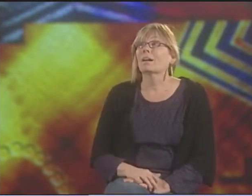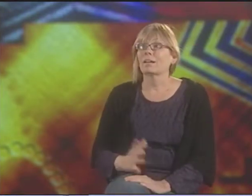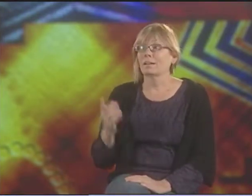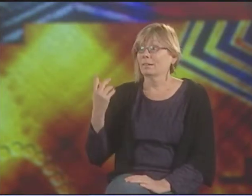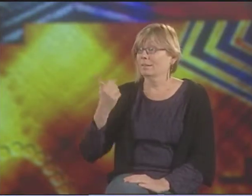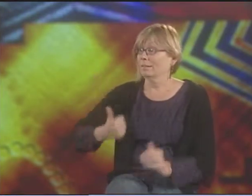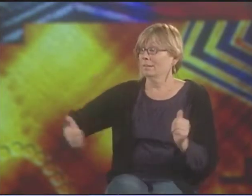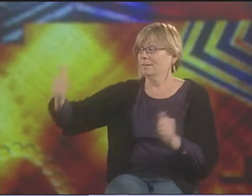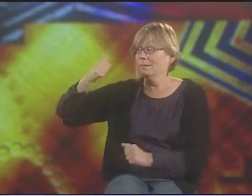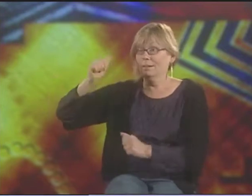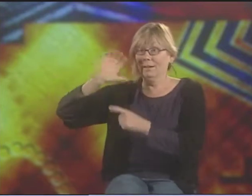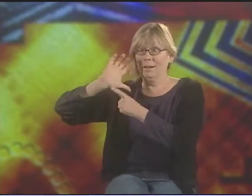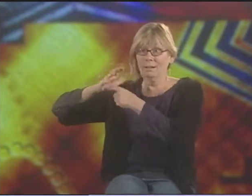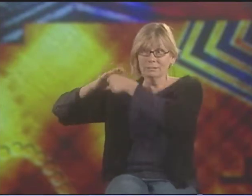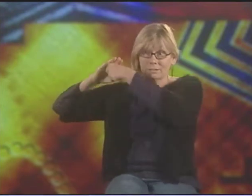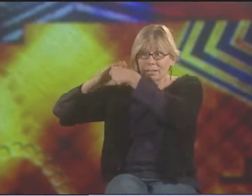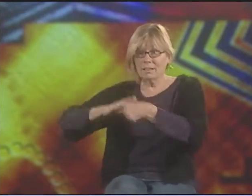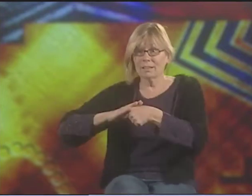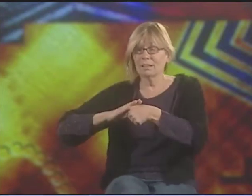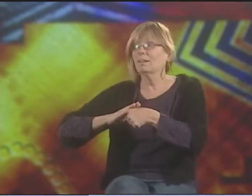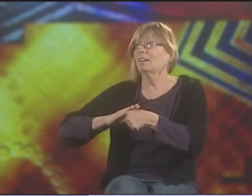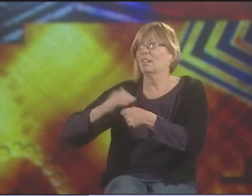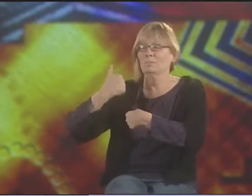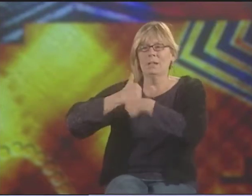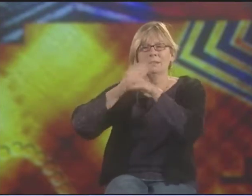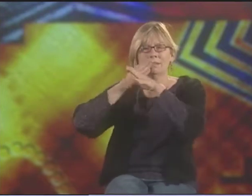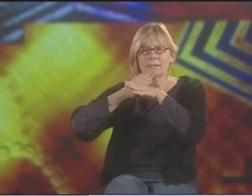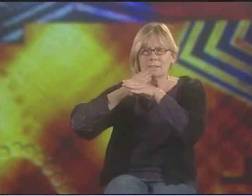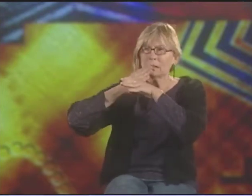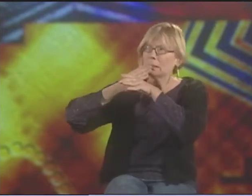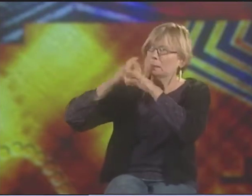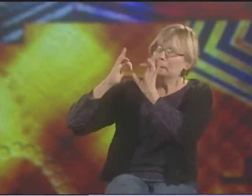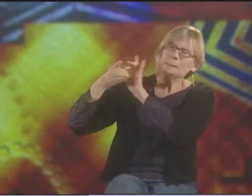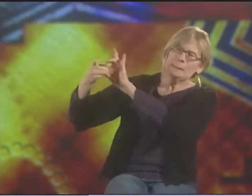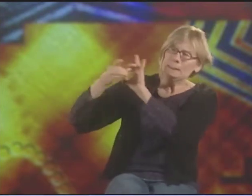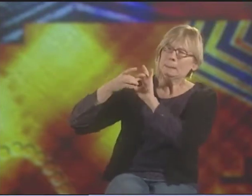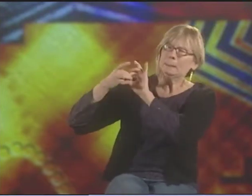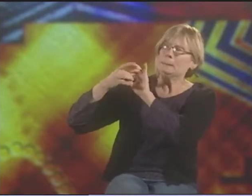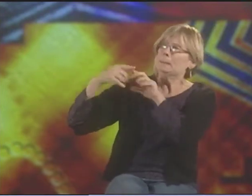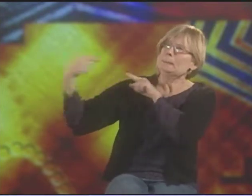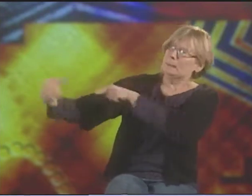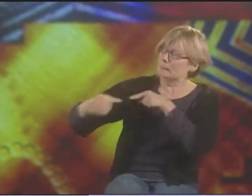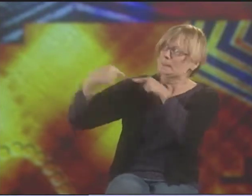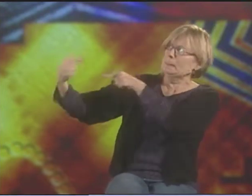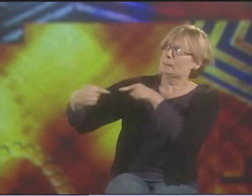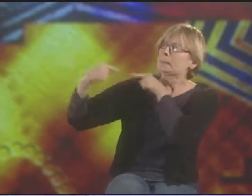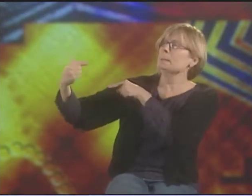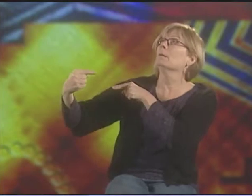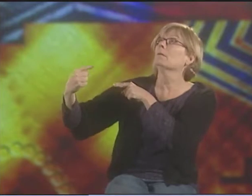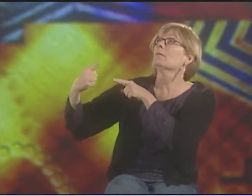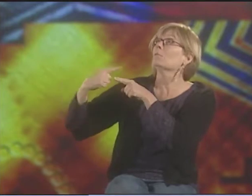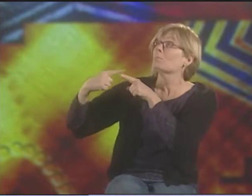I'M IN A RELATIONSHIP WITH THEM, AND IT'S NOT AN EQUAL RELATIONSHIP. IT'S A CONTENTIOUS ONE.